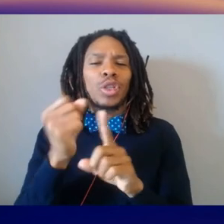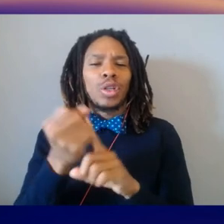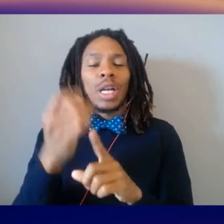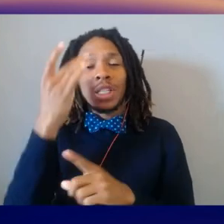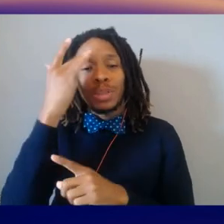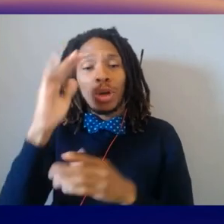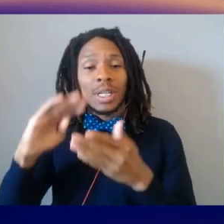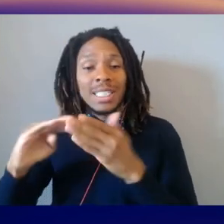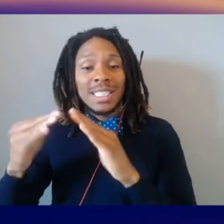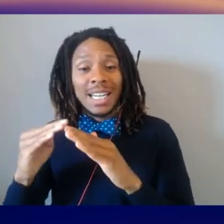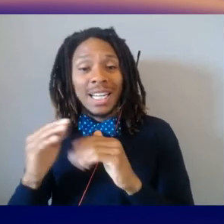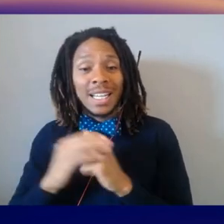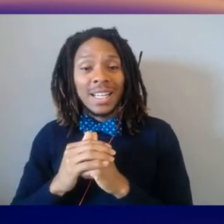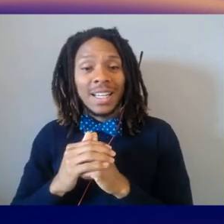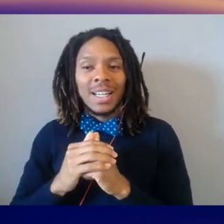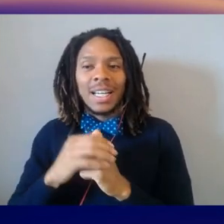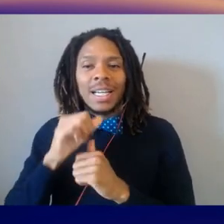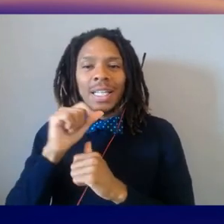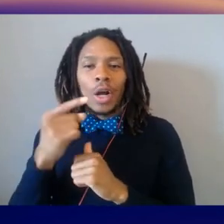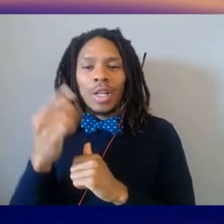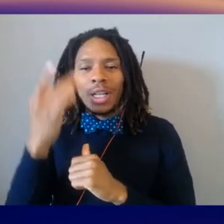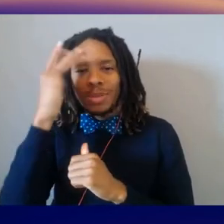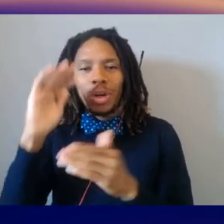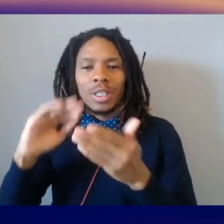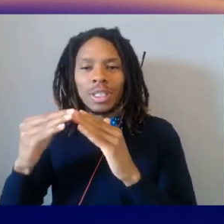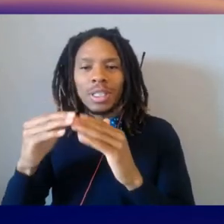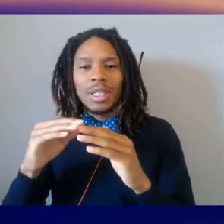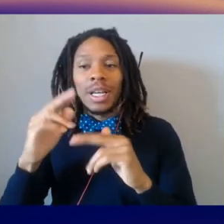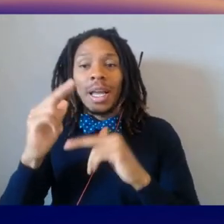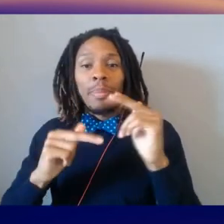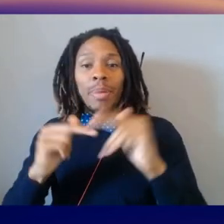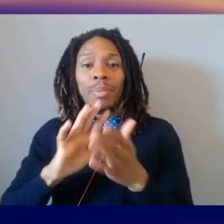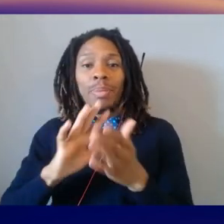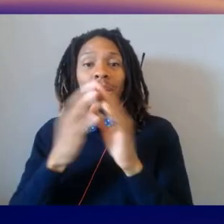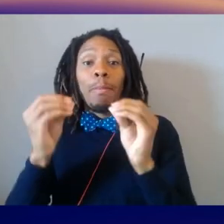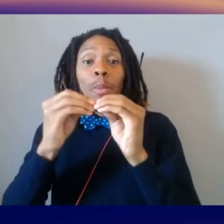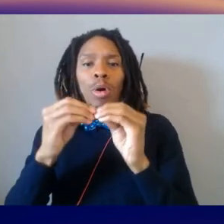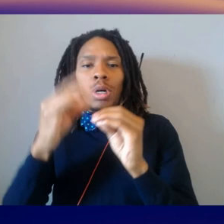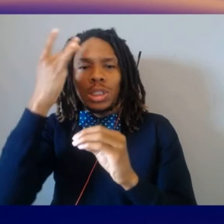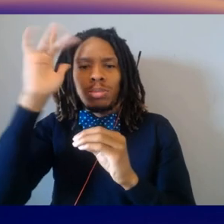It's not just a smart city, it's built to become smarter. When you tie it together, the lower,